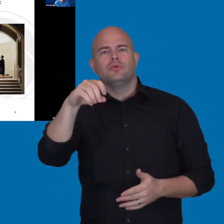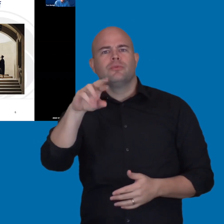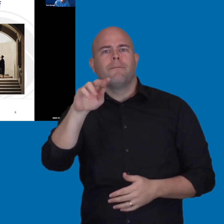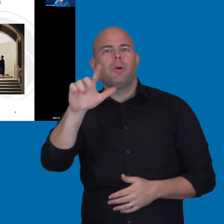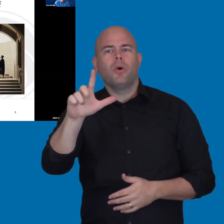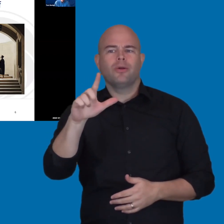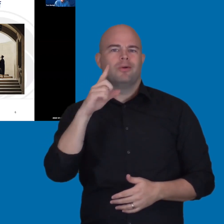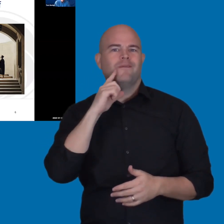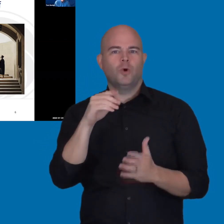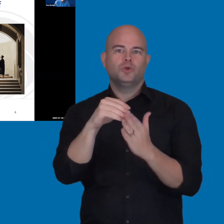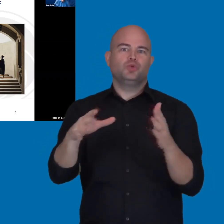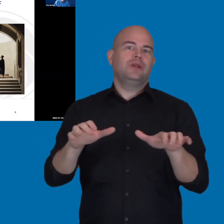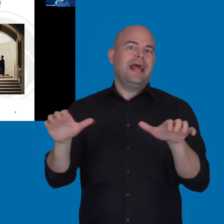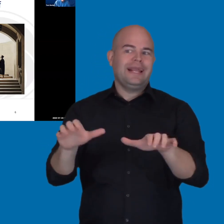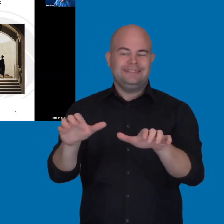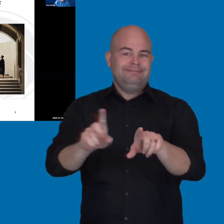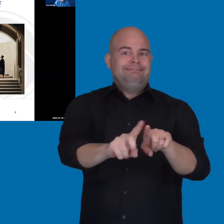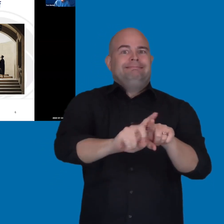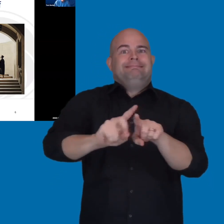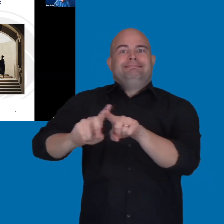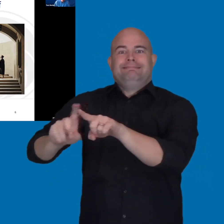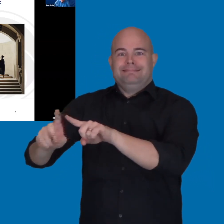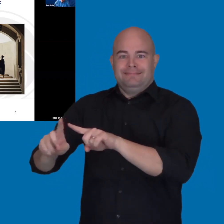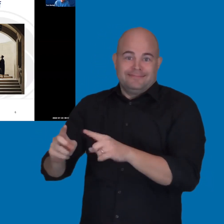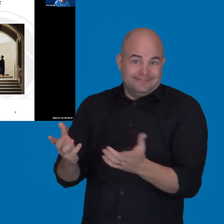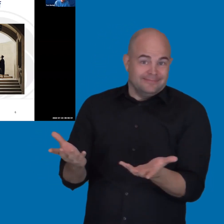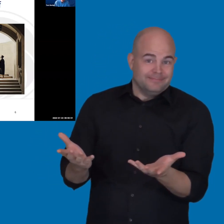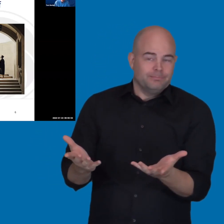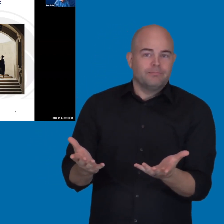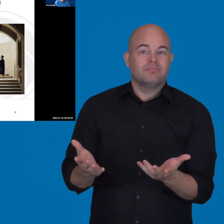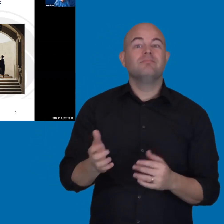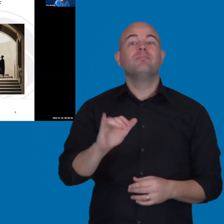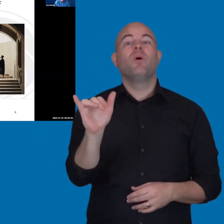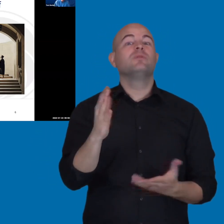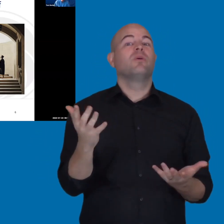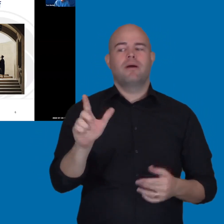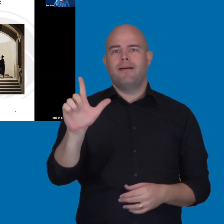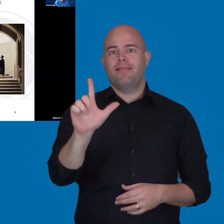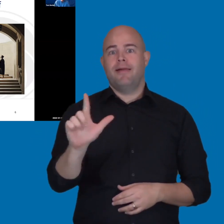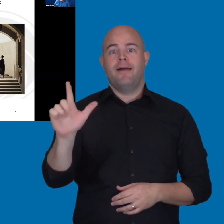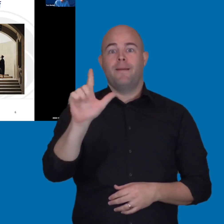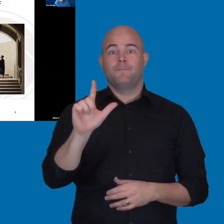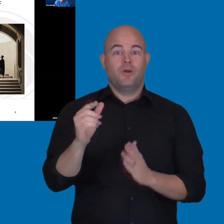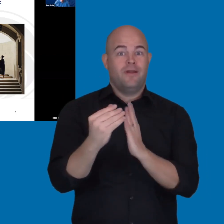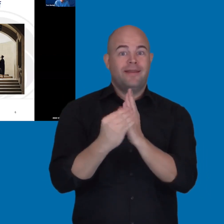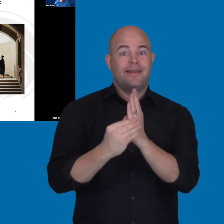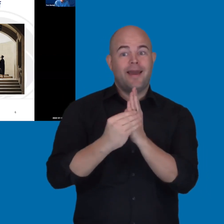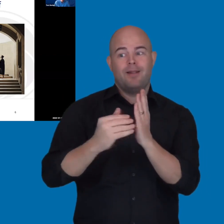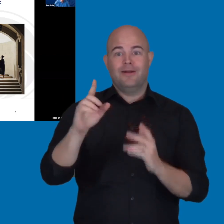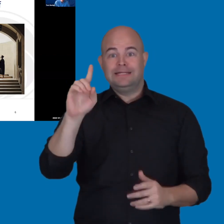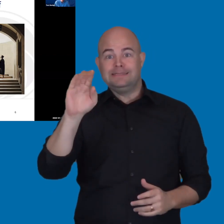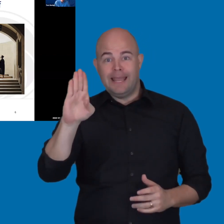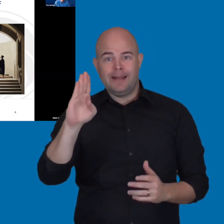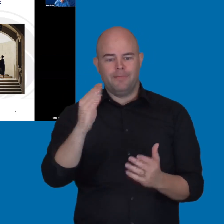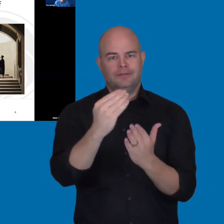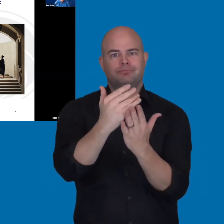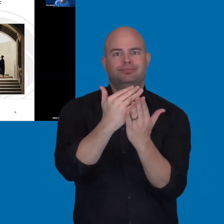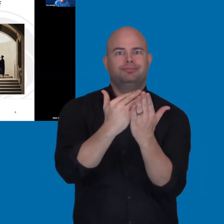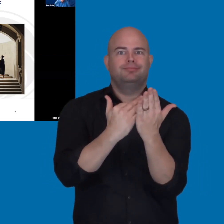of student related activities. Another really big area are the library catalogs and databases used in instruction.